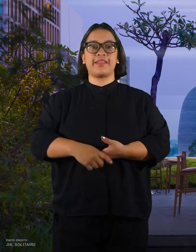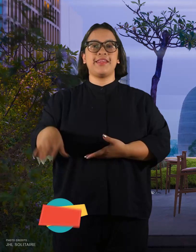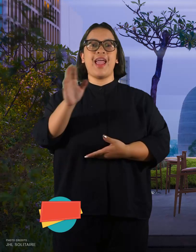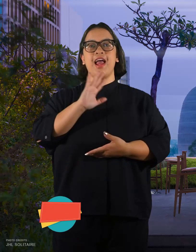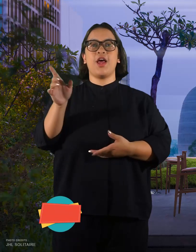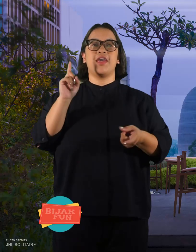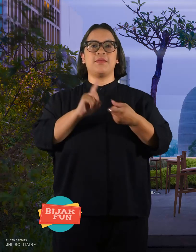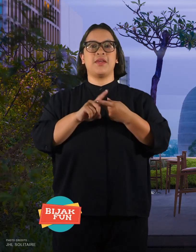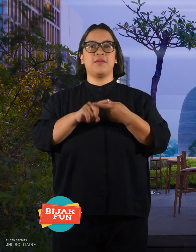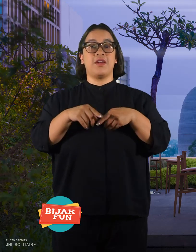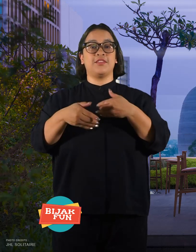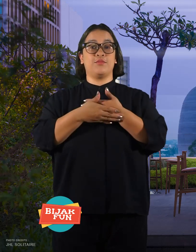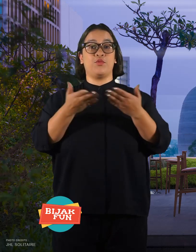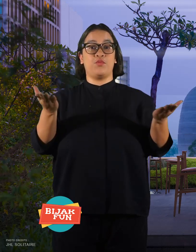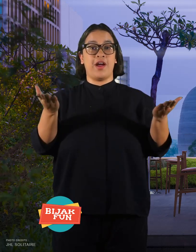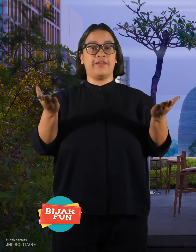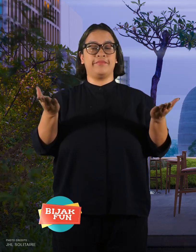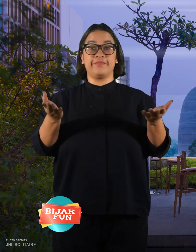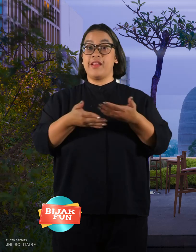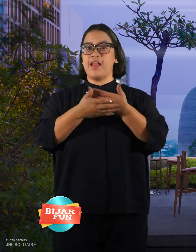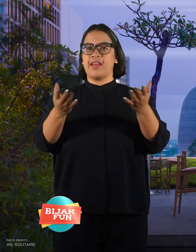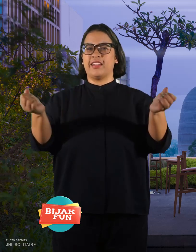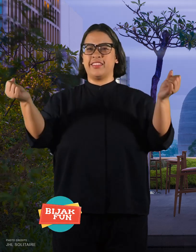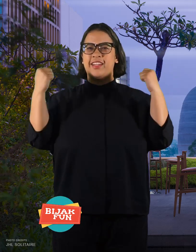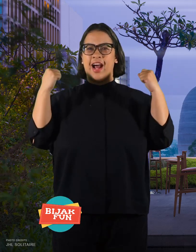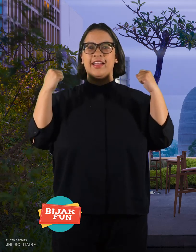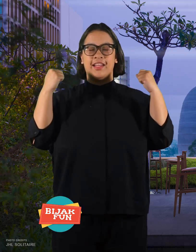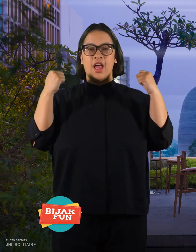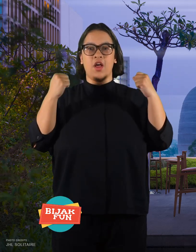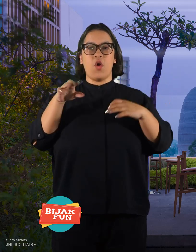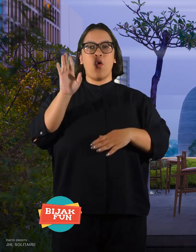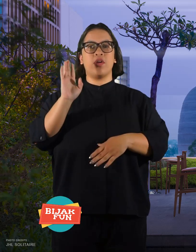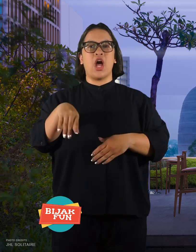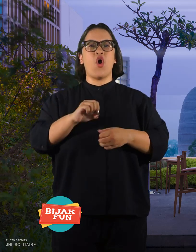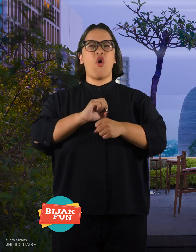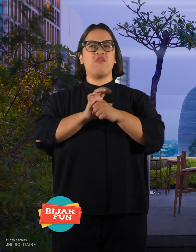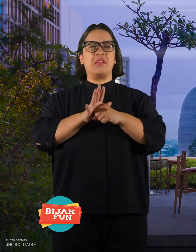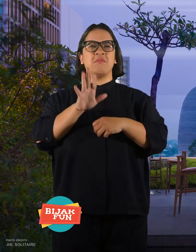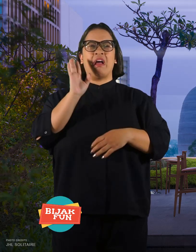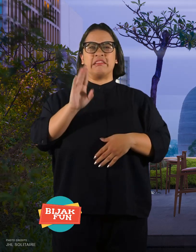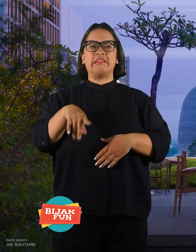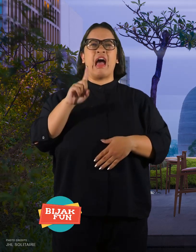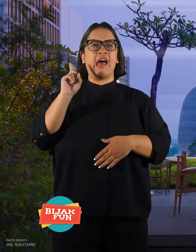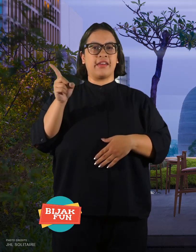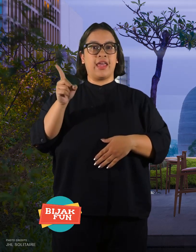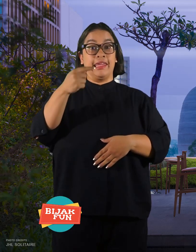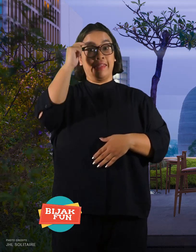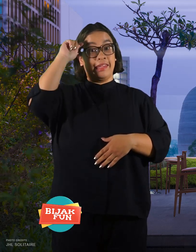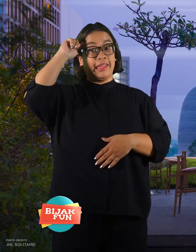Hello everyone, are you all right? Covid is still here